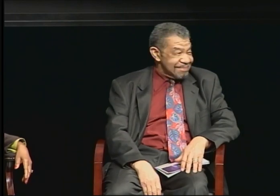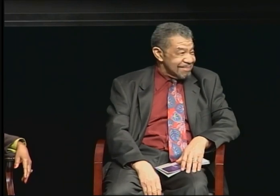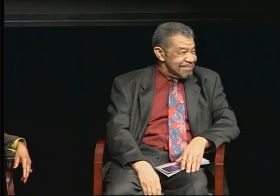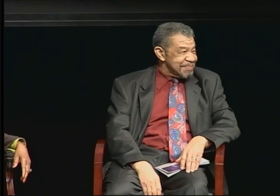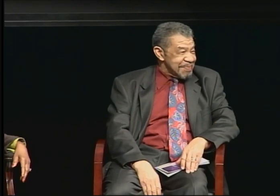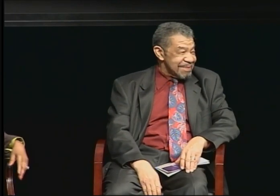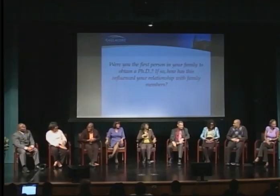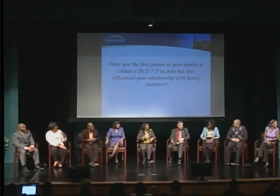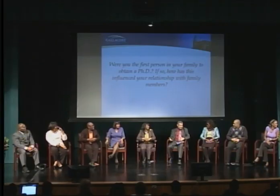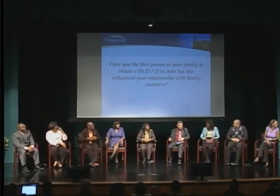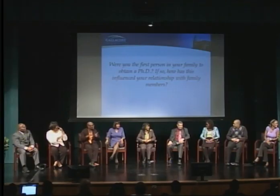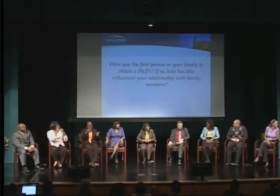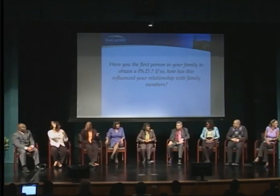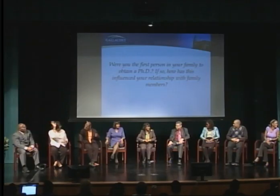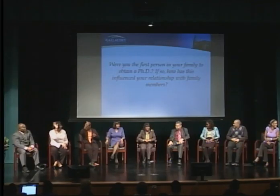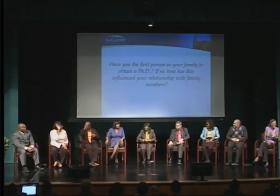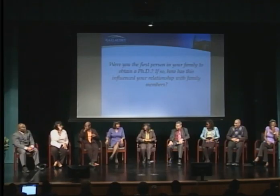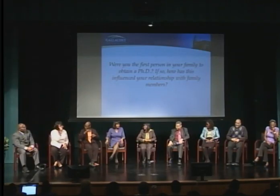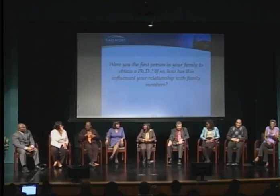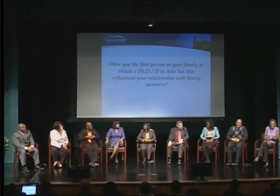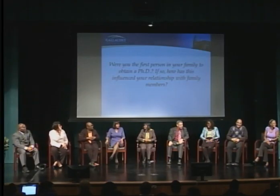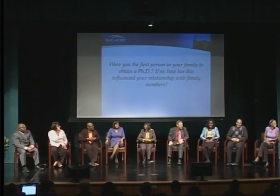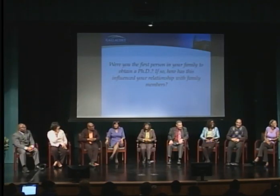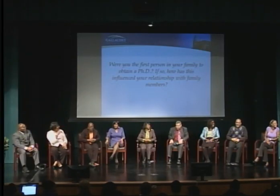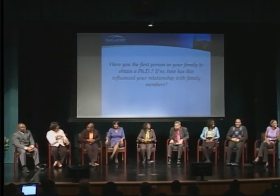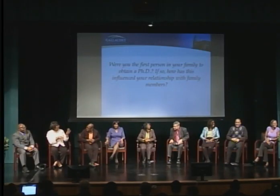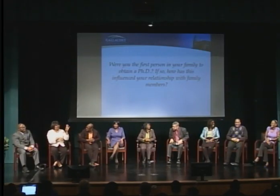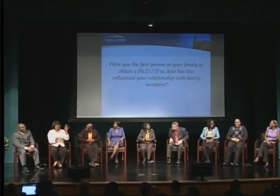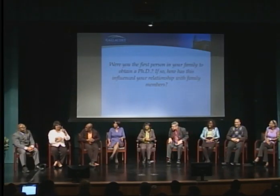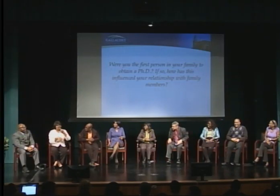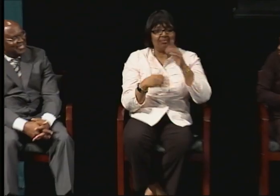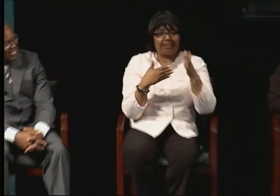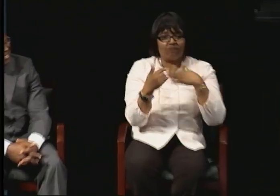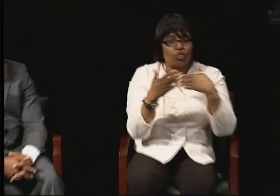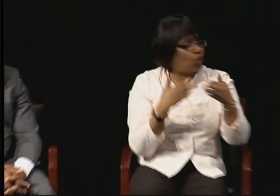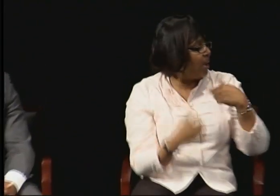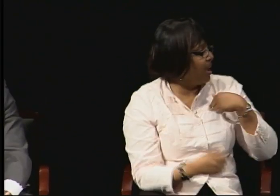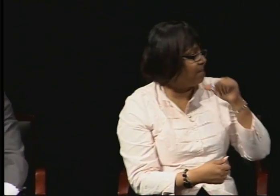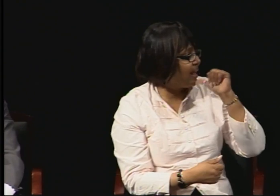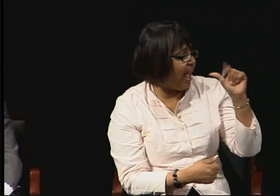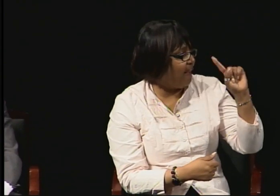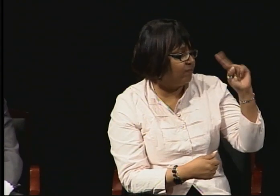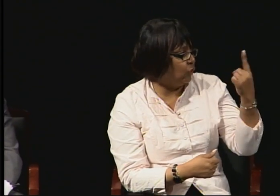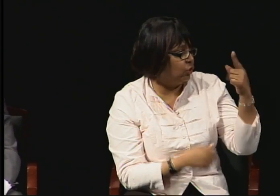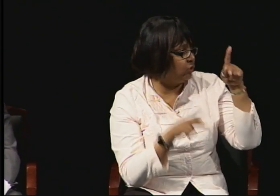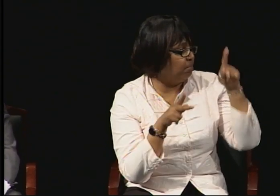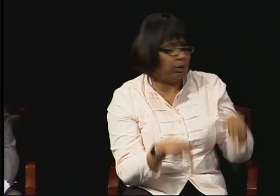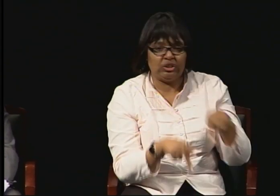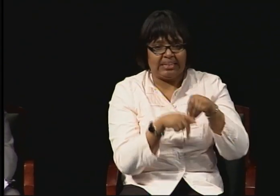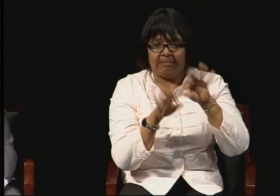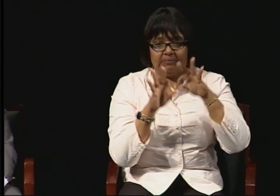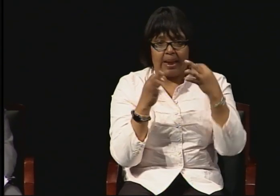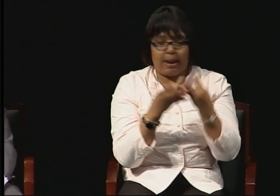many of my family members have. But I am the first person in my family